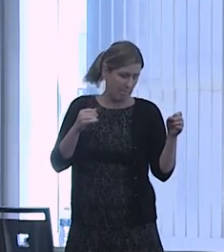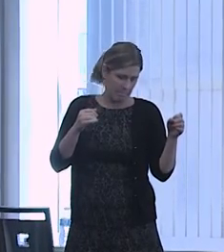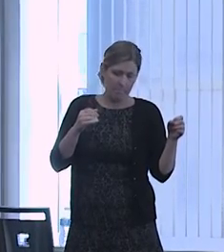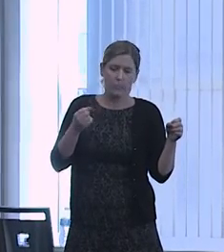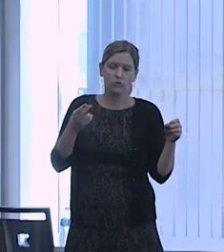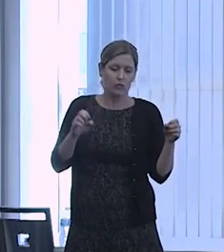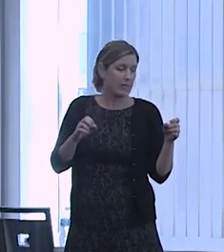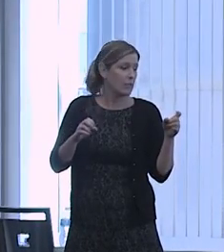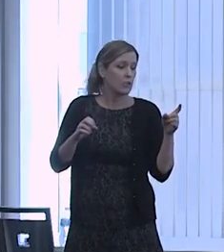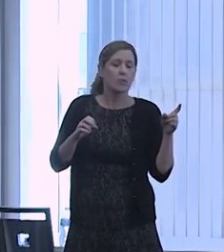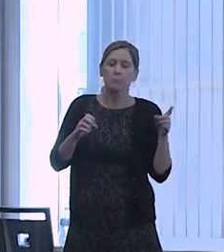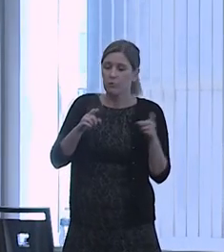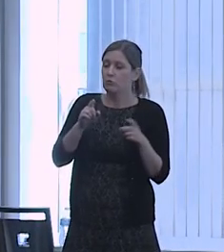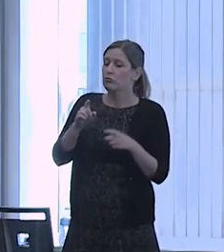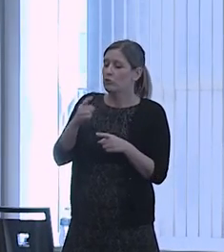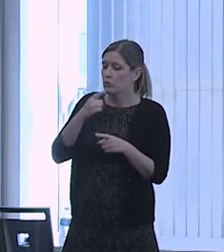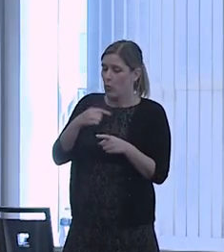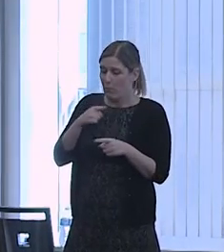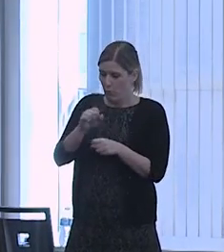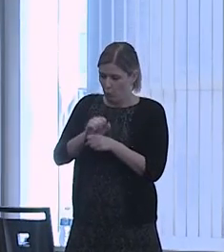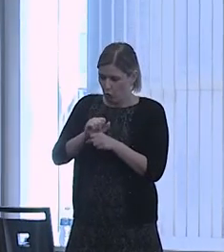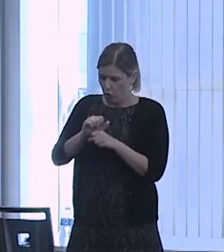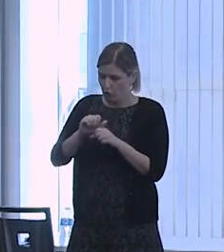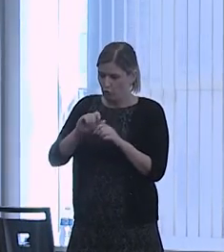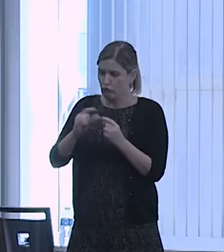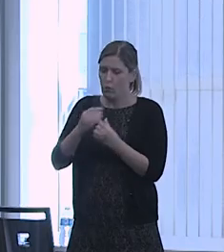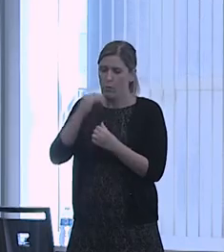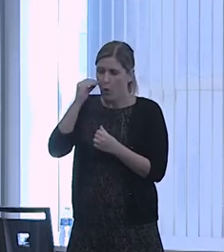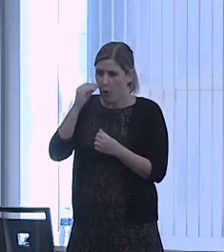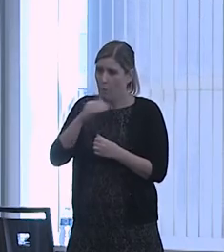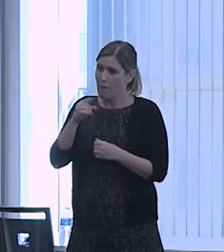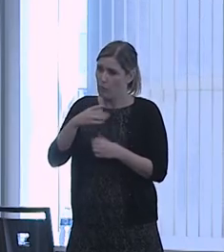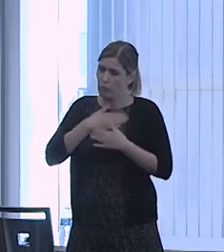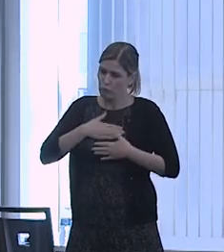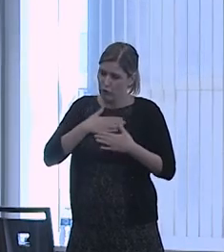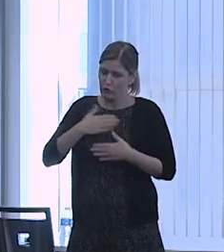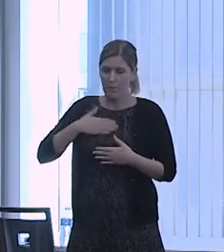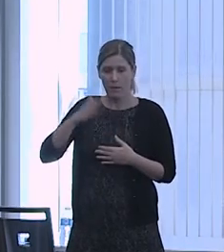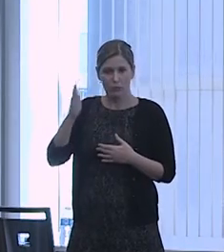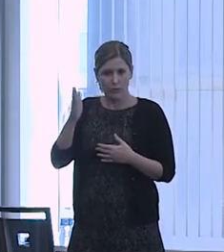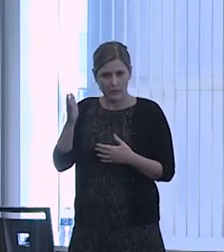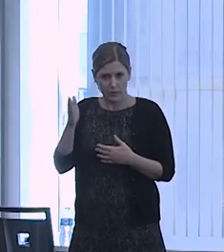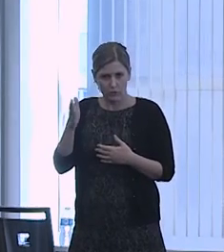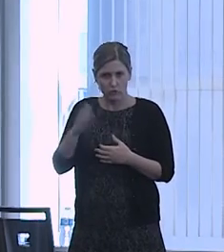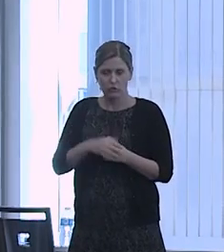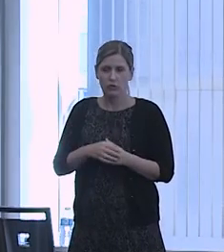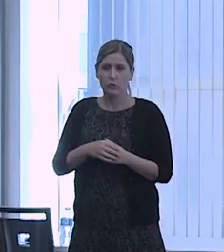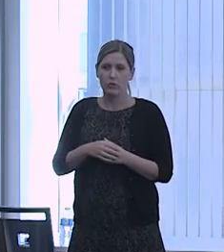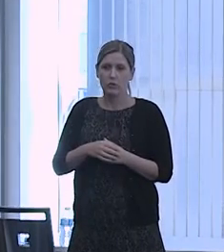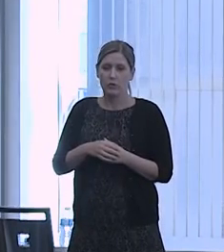She was telling me she works in a group home and she appreciated my presentation and she wants to know if there are any programs